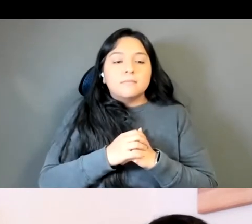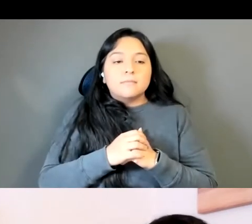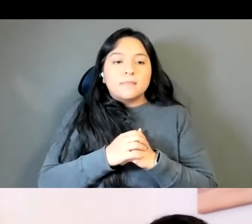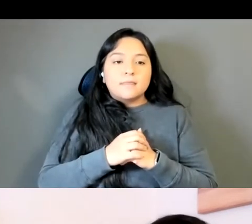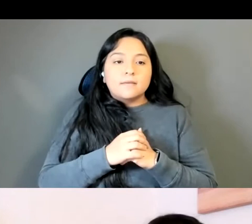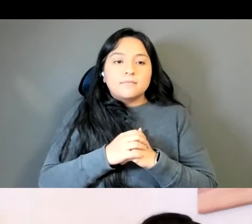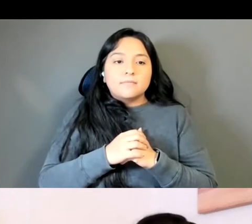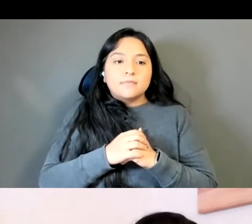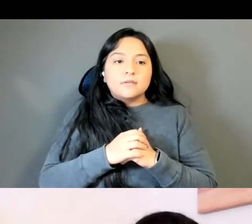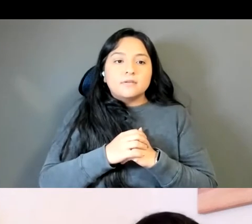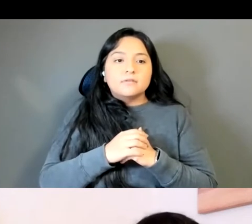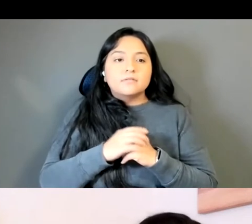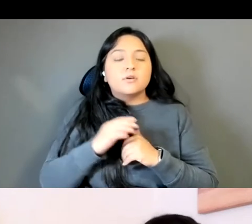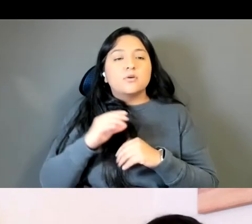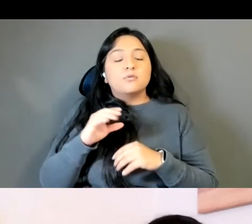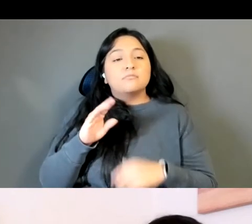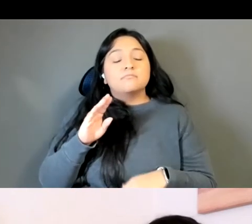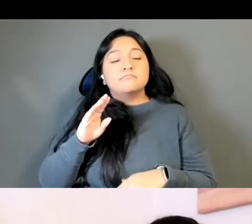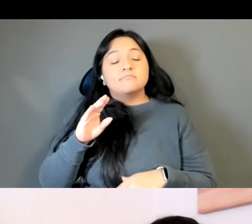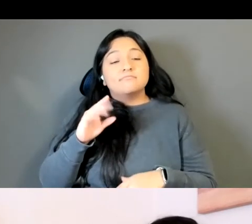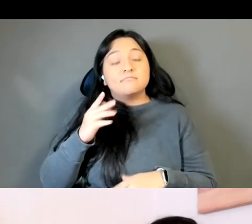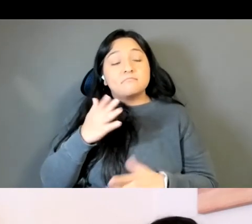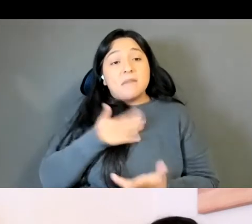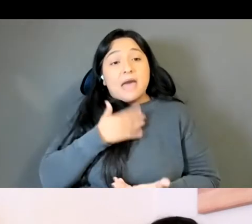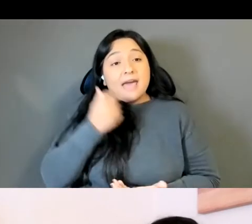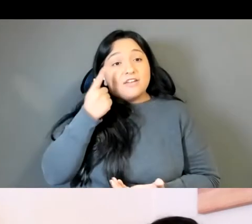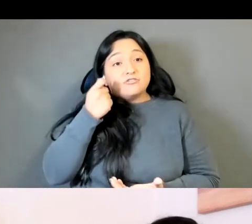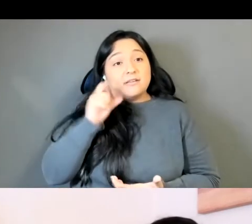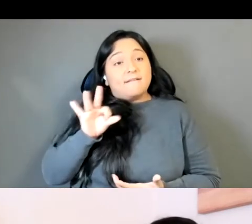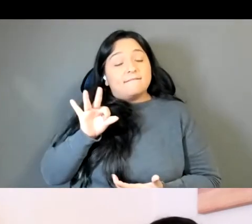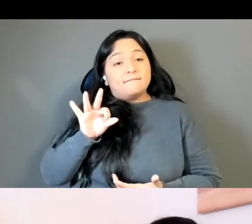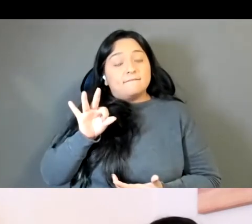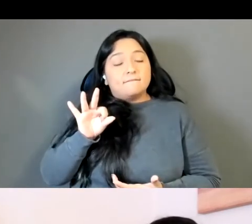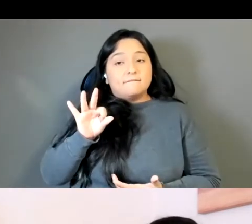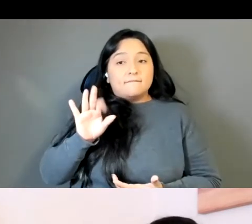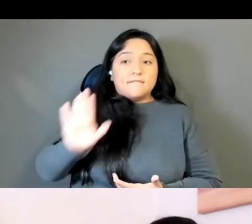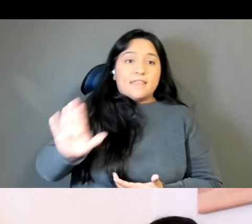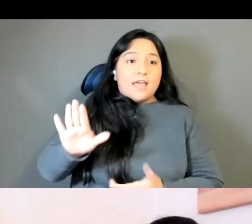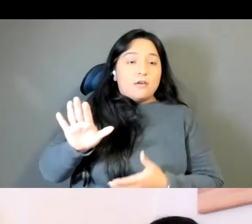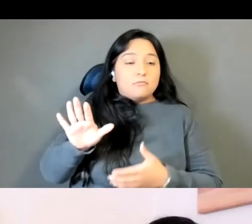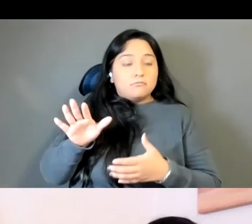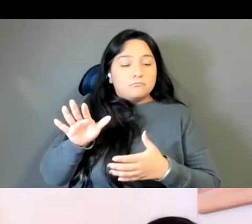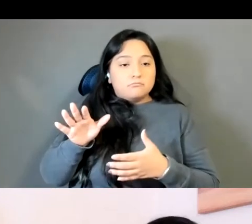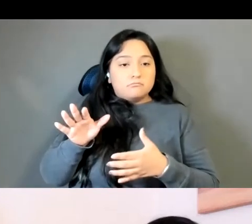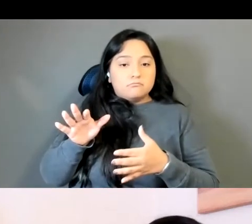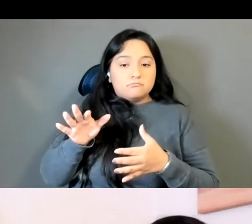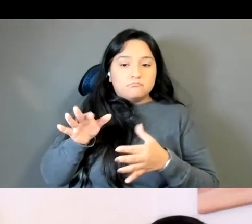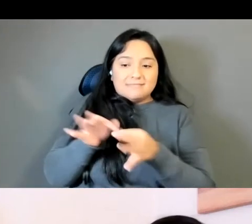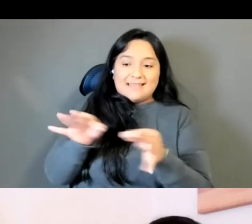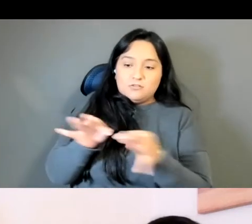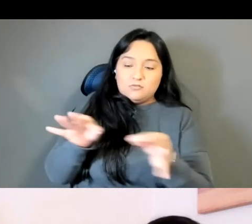education but from my understanding of it in Burmese like Newmar and Burma, are basically